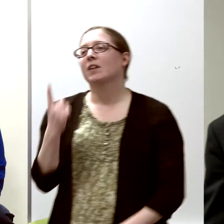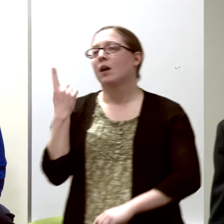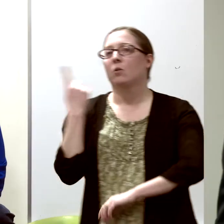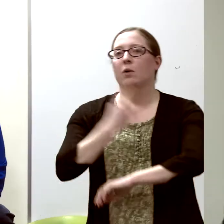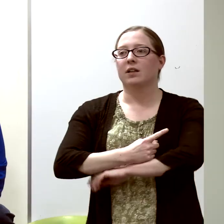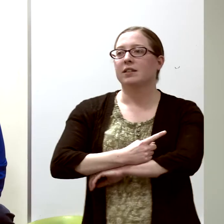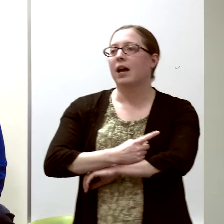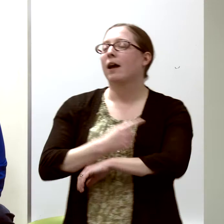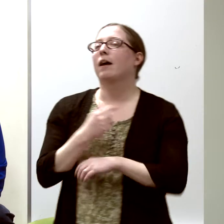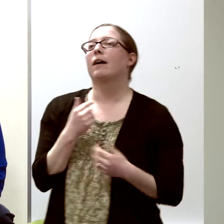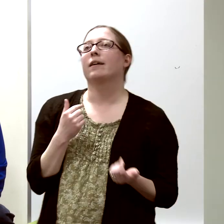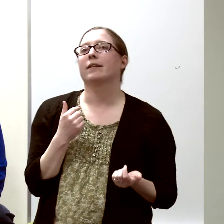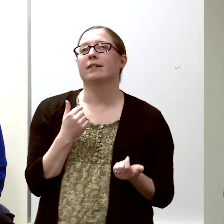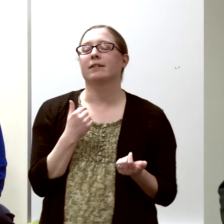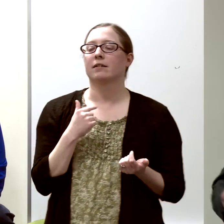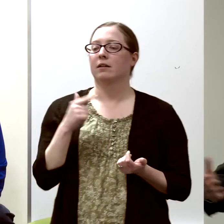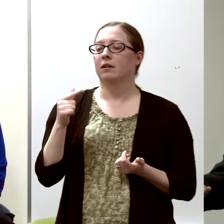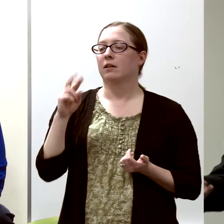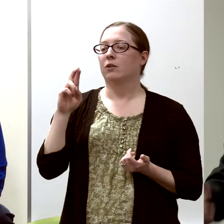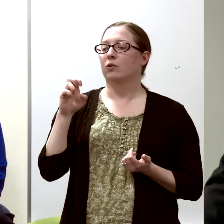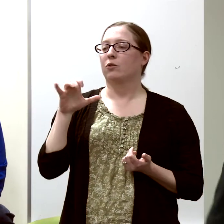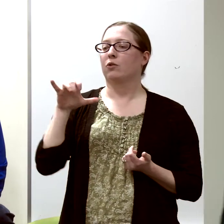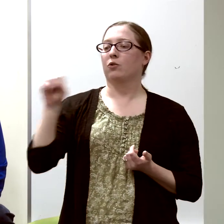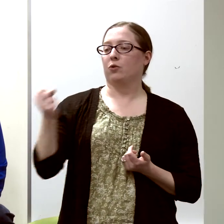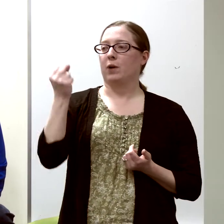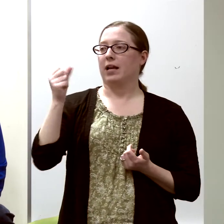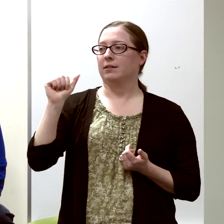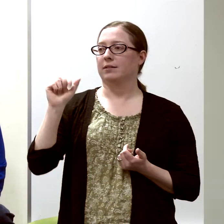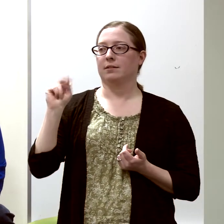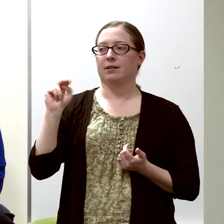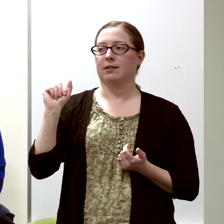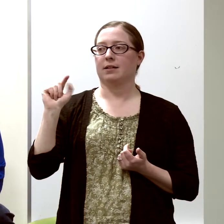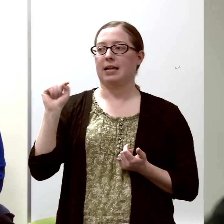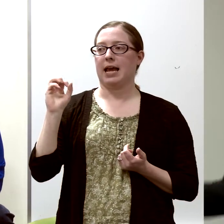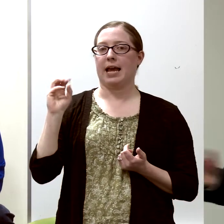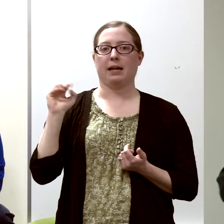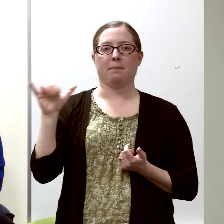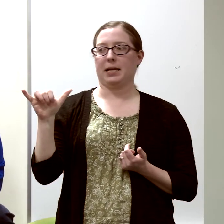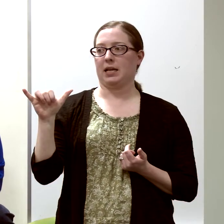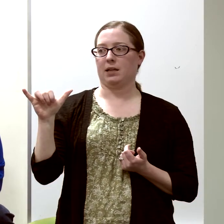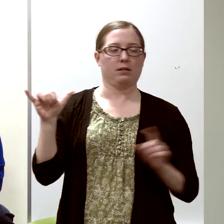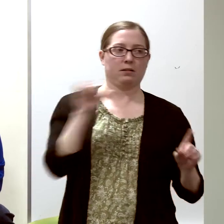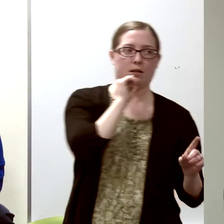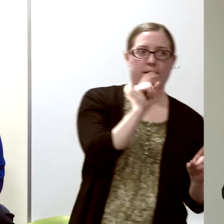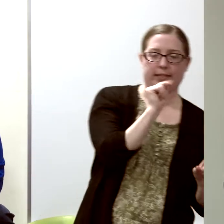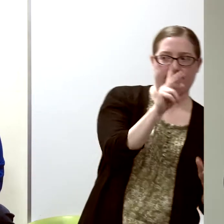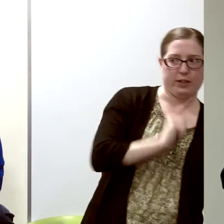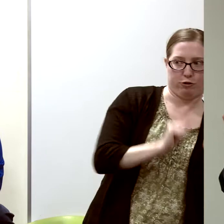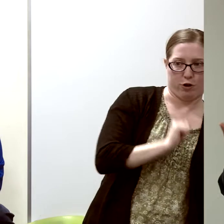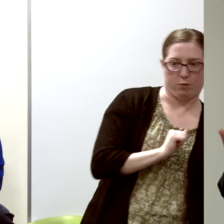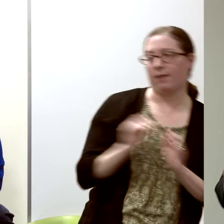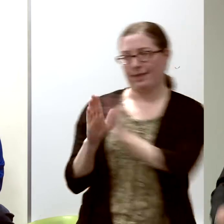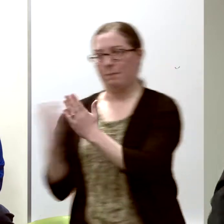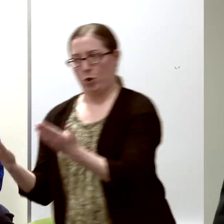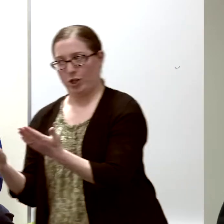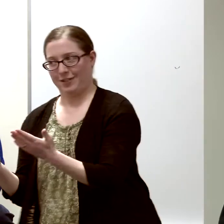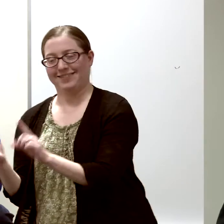One day, I was looking through "Gray's Anatomy"-- not the TV show, the actual book--